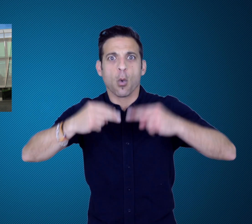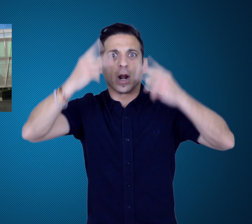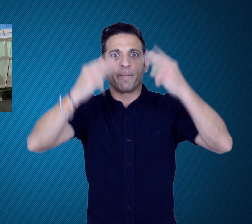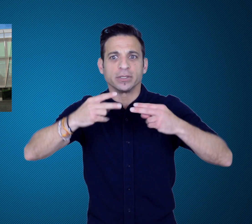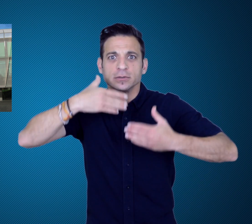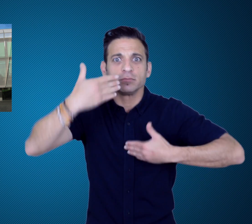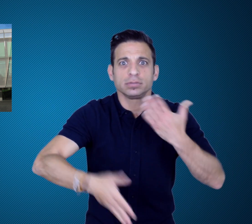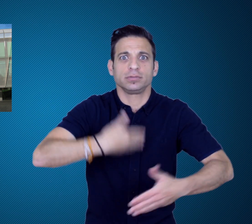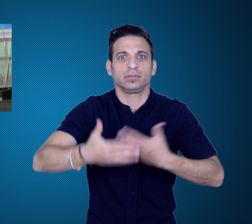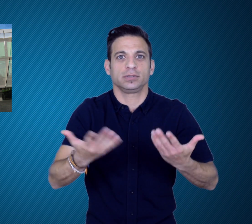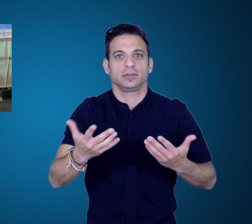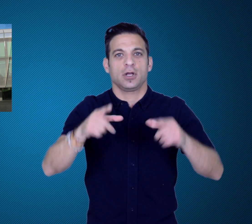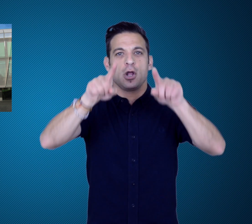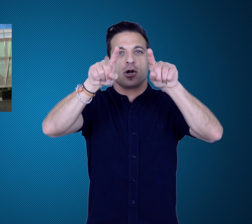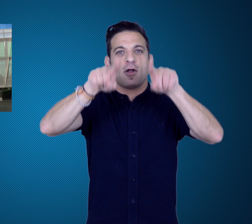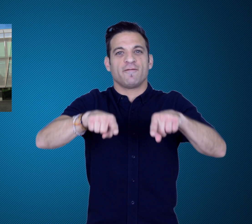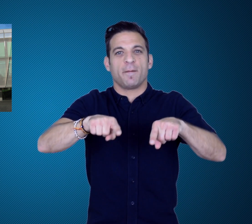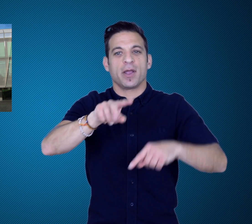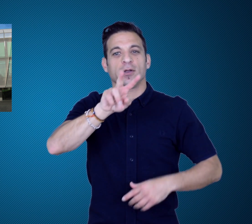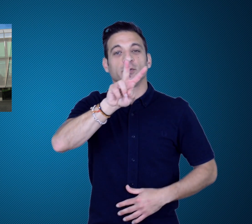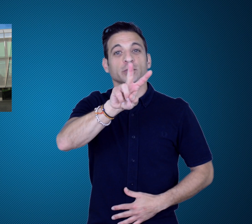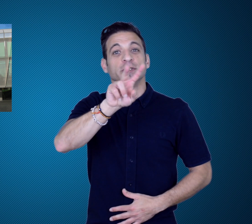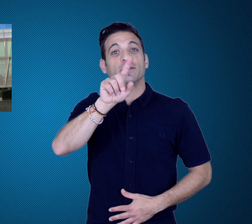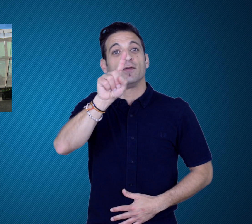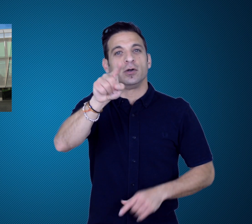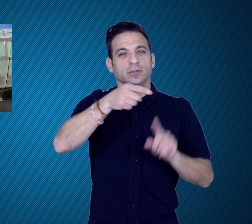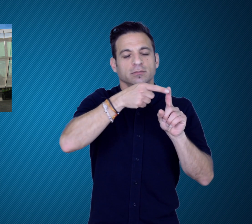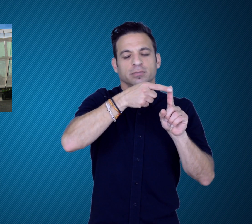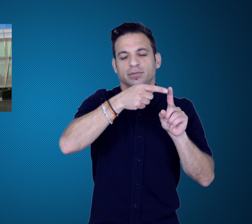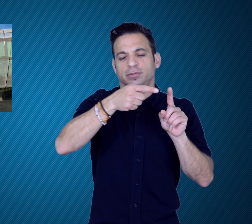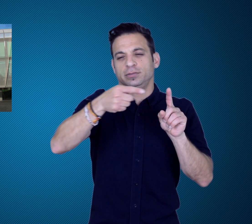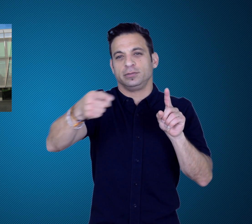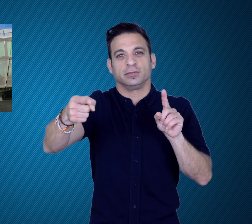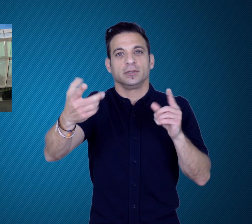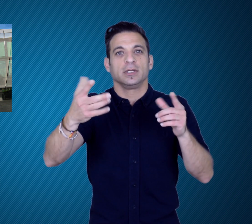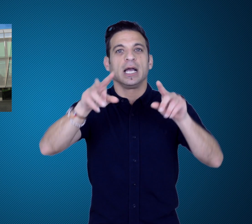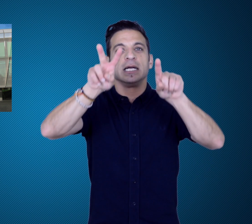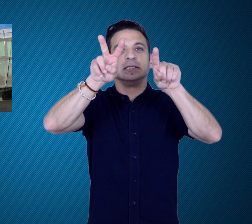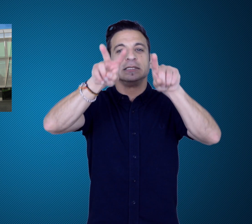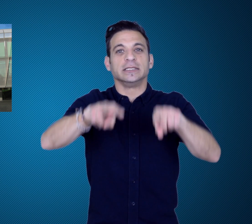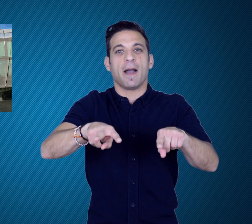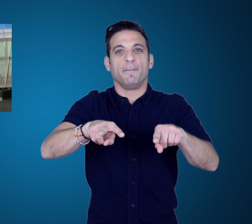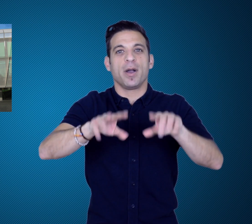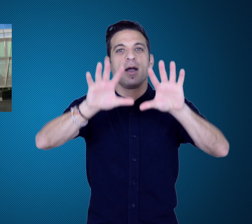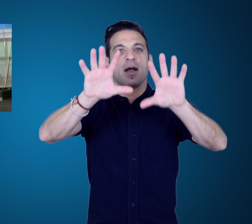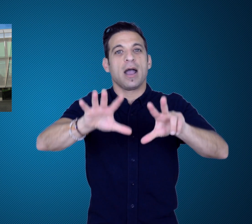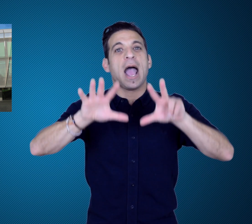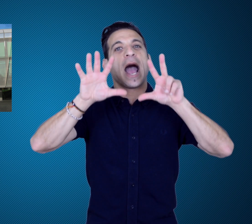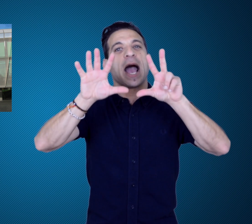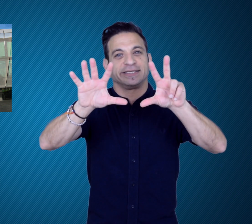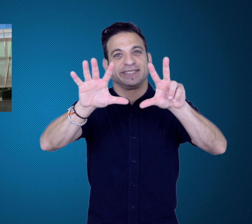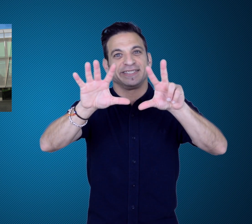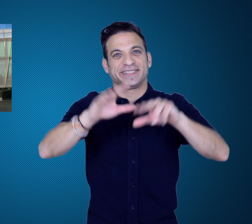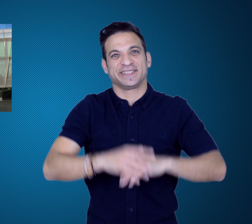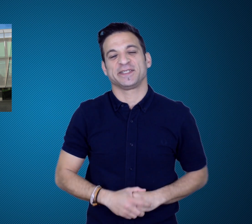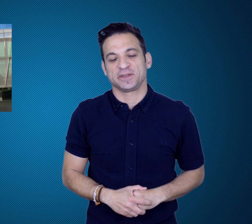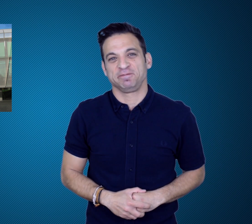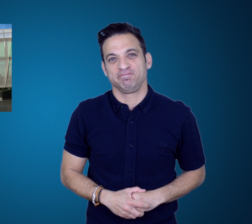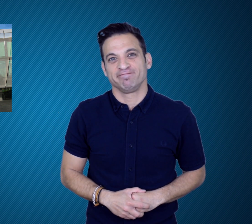beginning on November 21st and ending on December 18th.